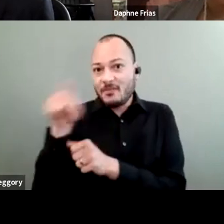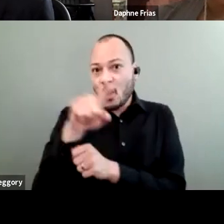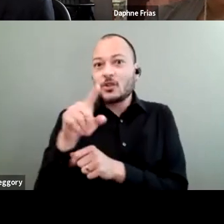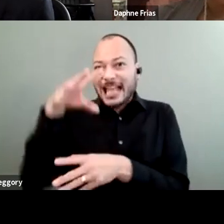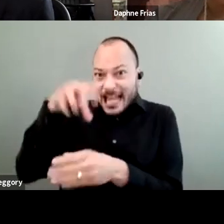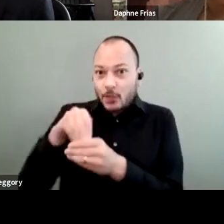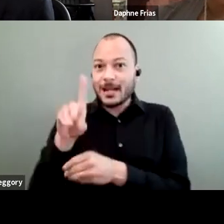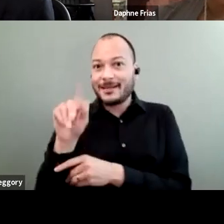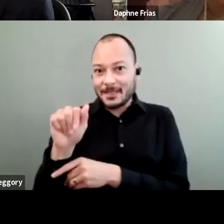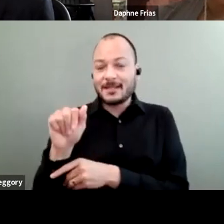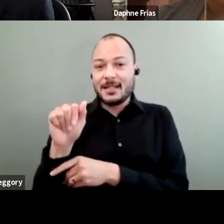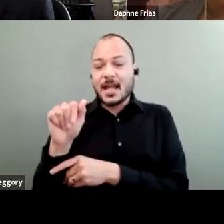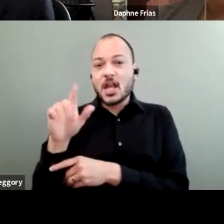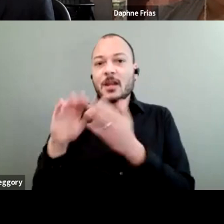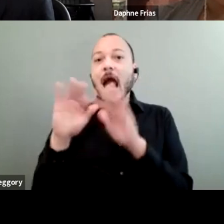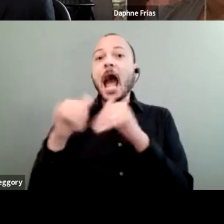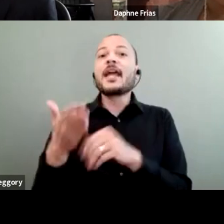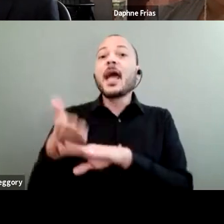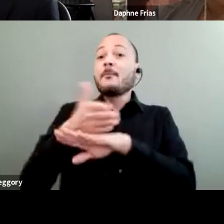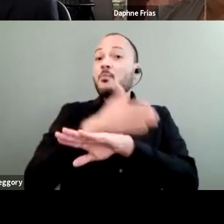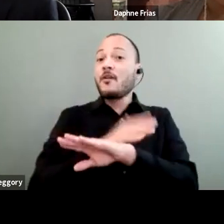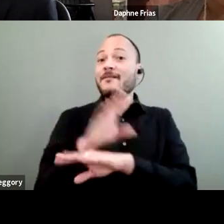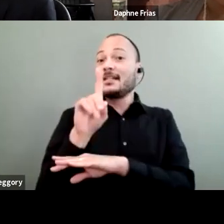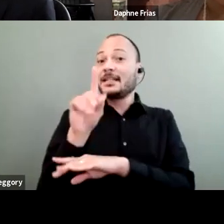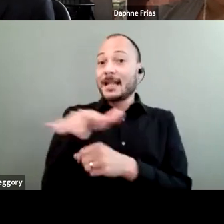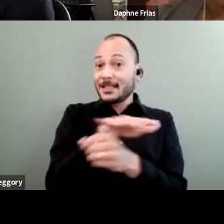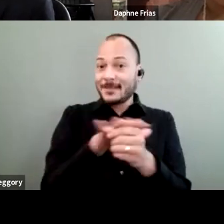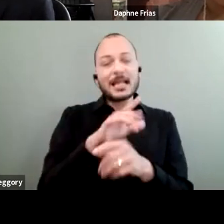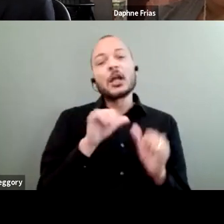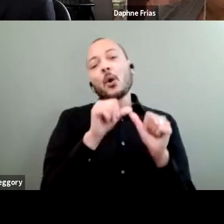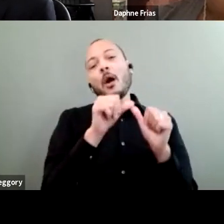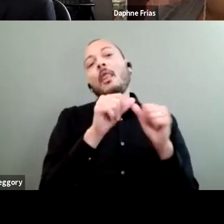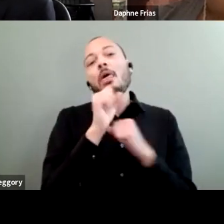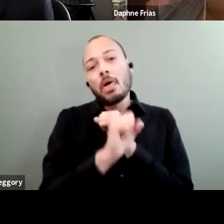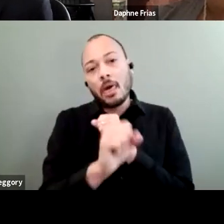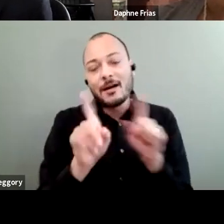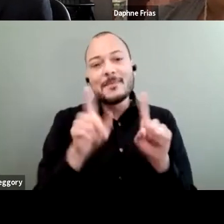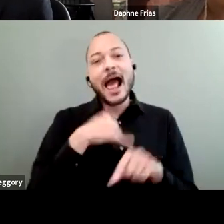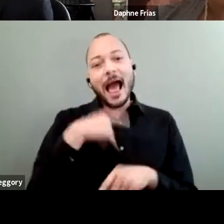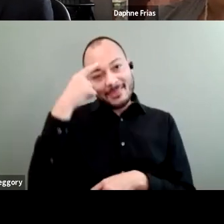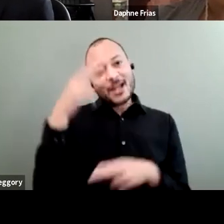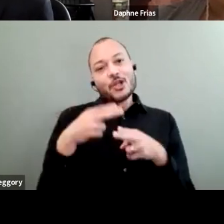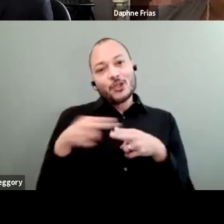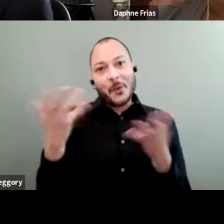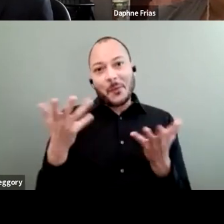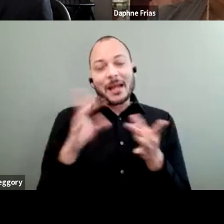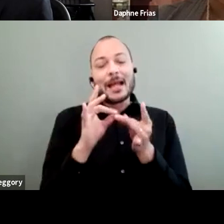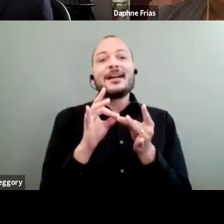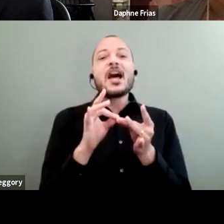how we can improve the physical space that we have and so forth. So I could go on and on, but I think a shorthand for this is by being part of this learning community,